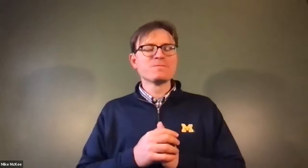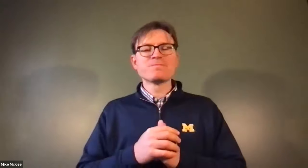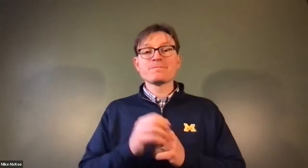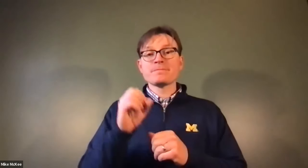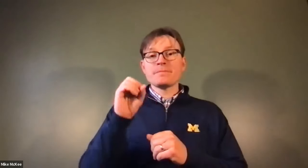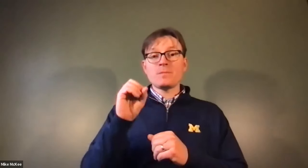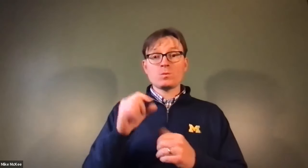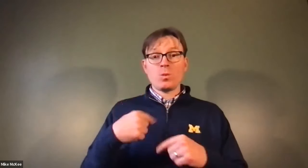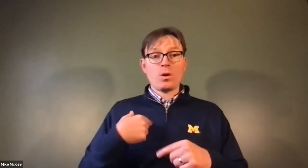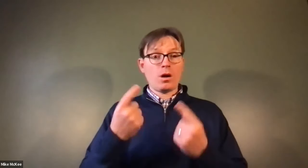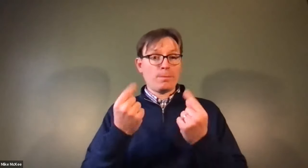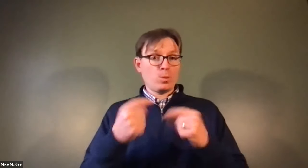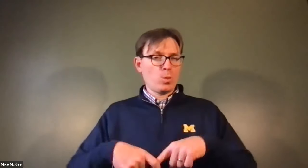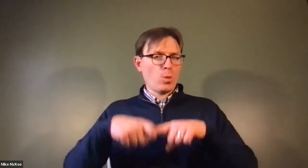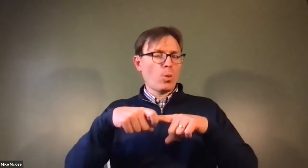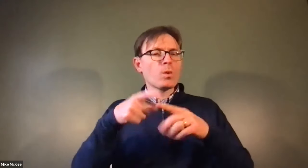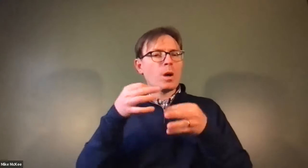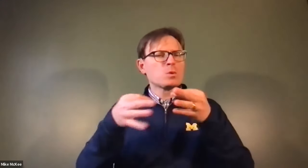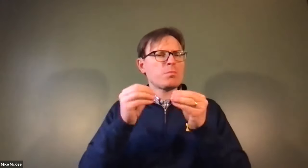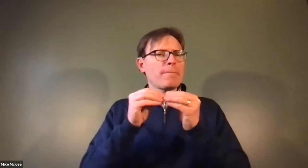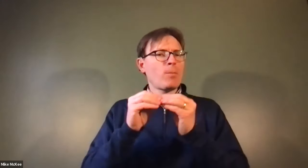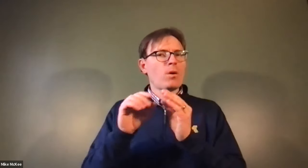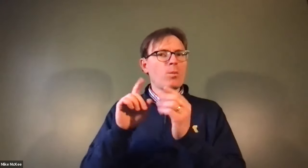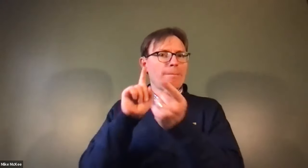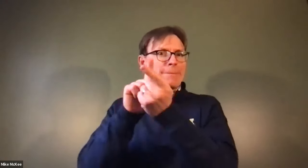James Cech: And we'll have a story to kind of help you picture that a little bit later.